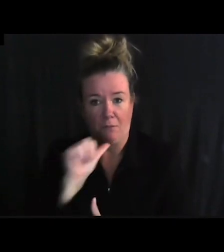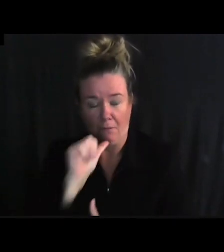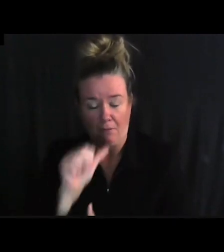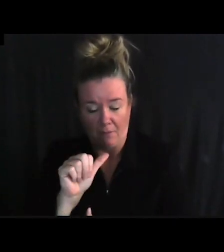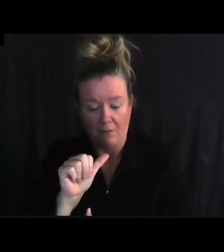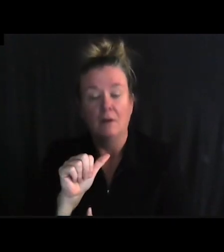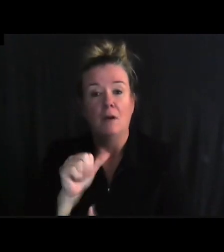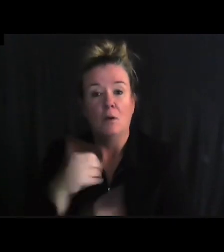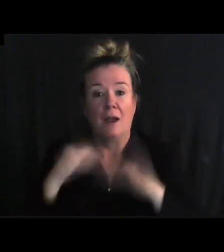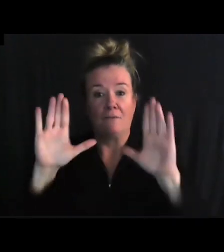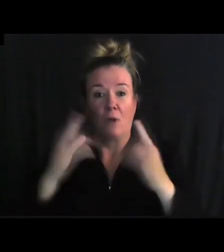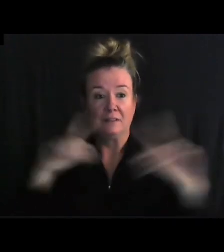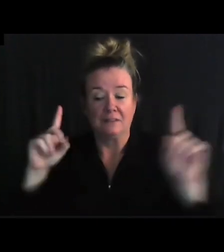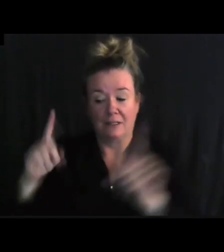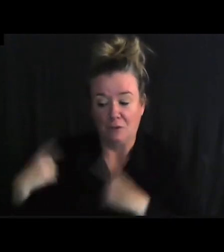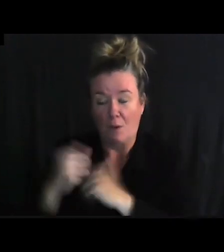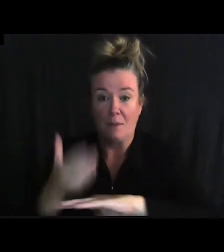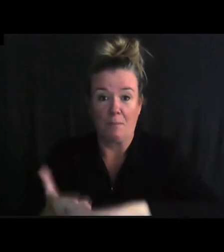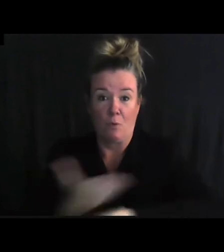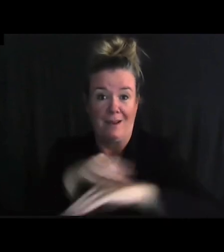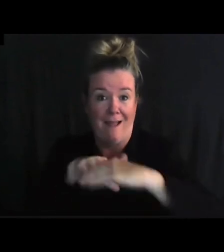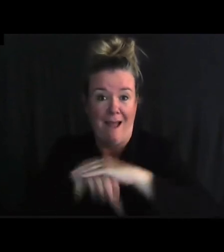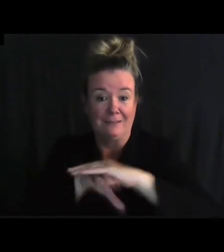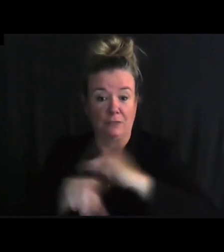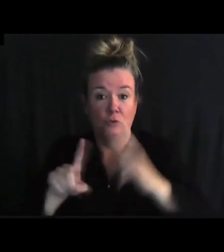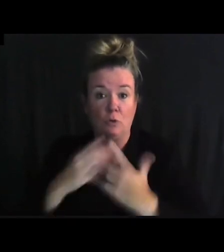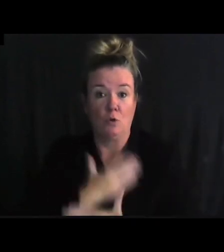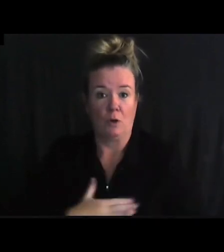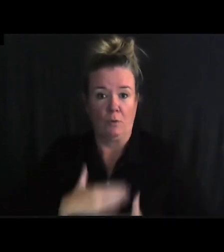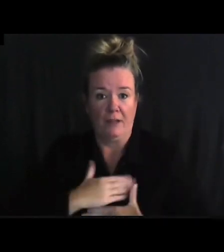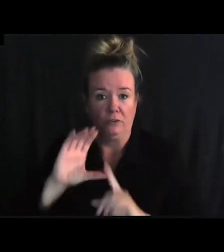We’ve marked some great successes so far in improving access to recreation and cultural